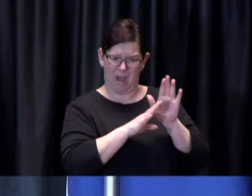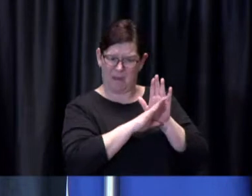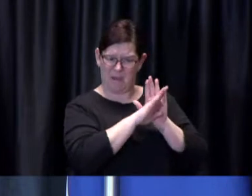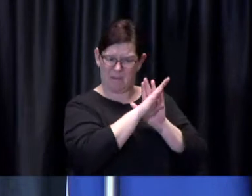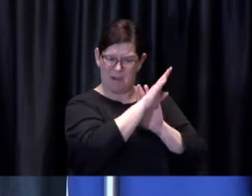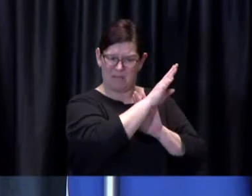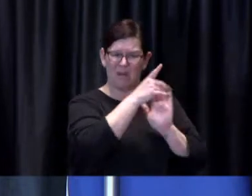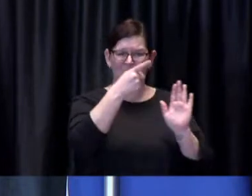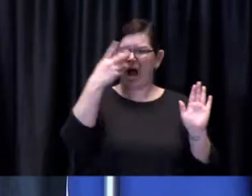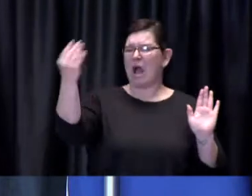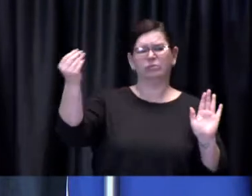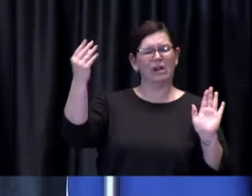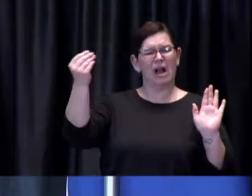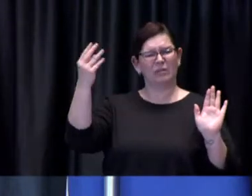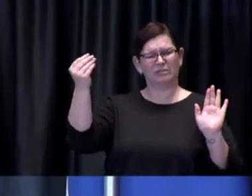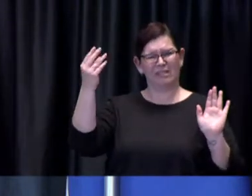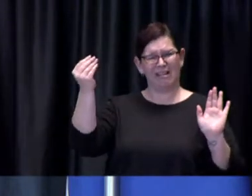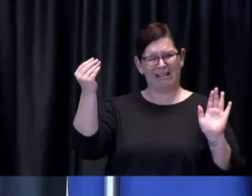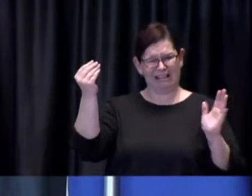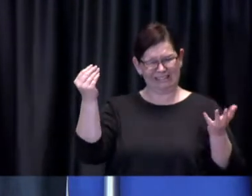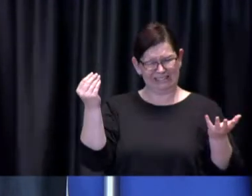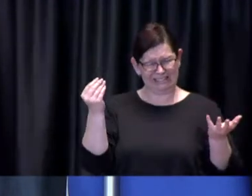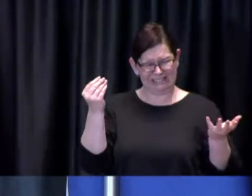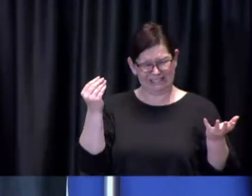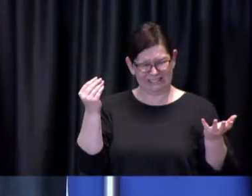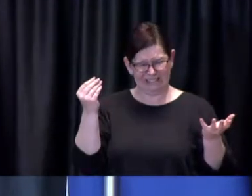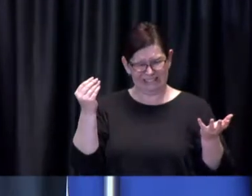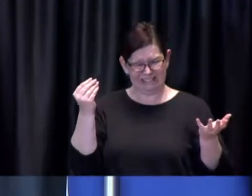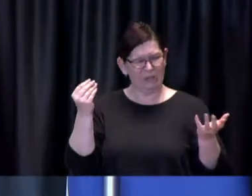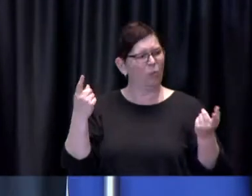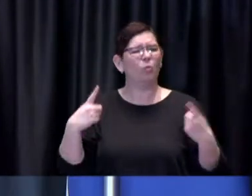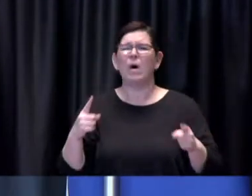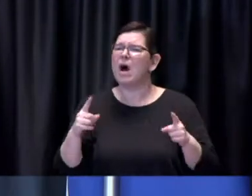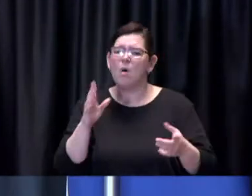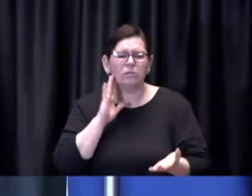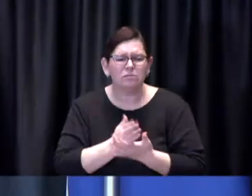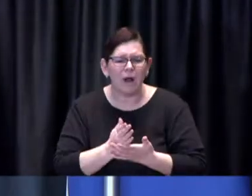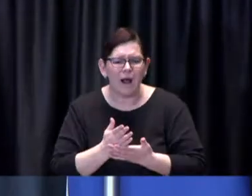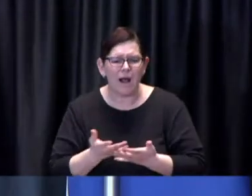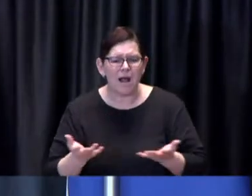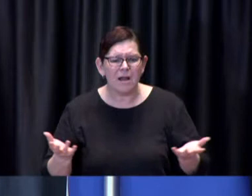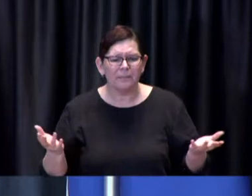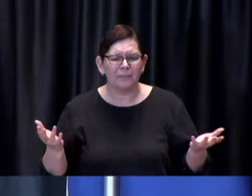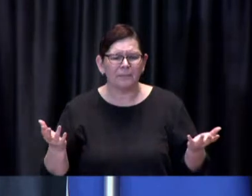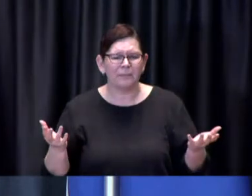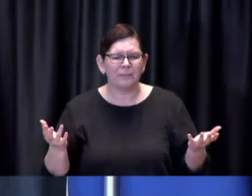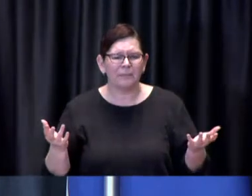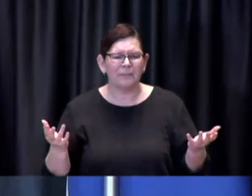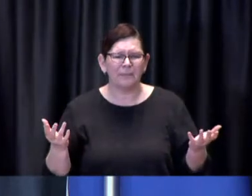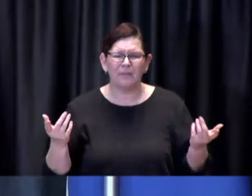or do you have a red line in there somewhere? Dr. de Villa: So Matt thanks for the question um you know